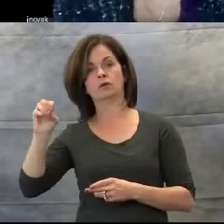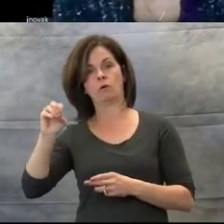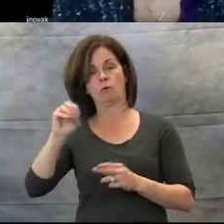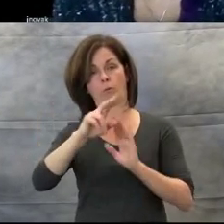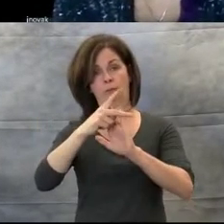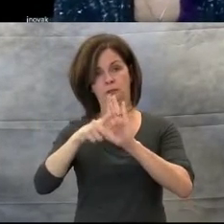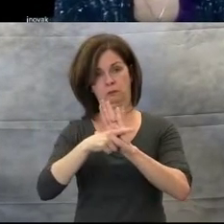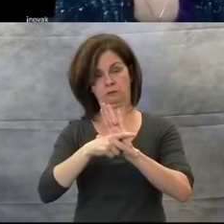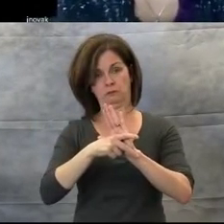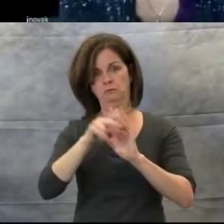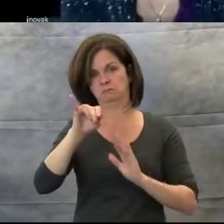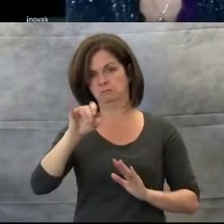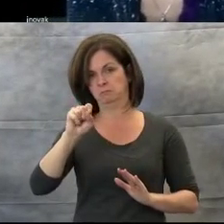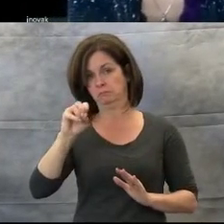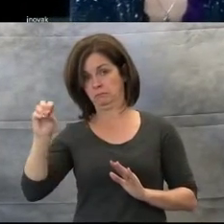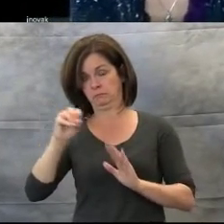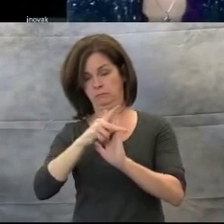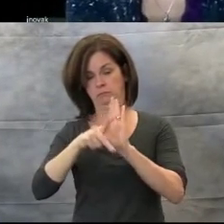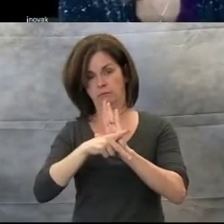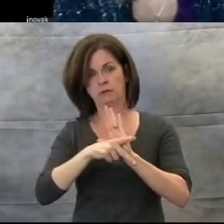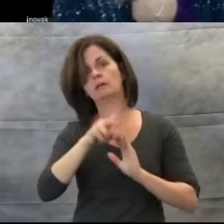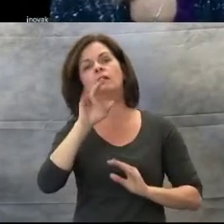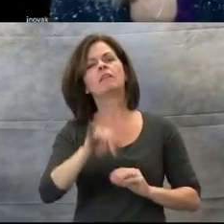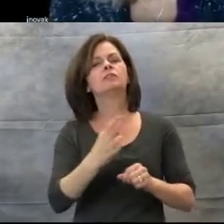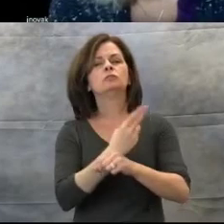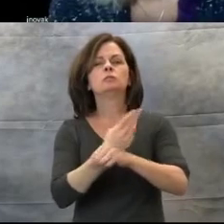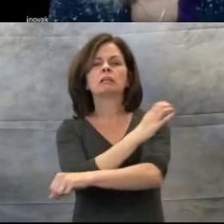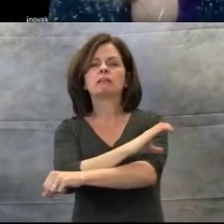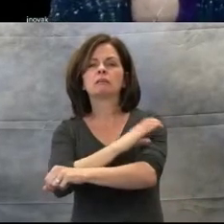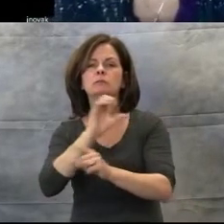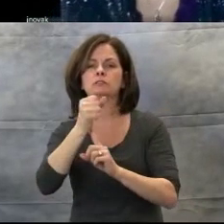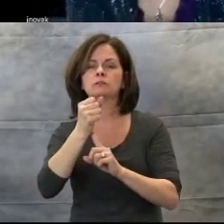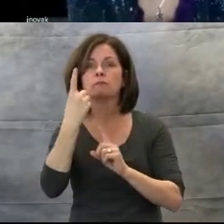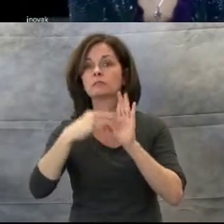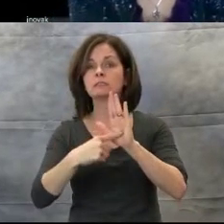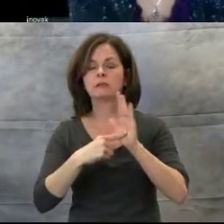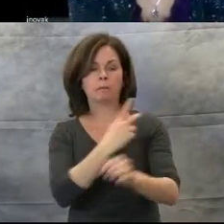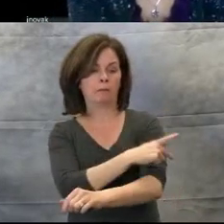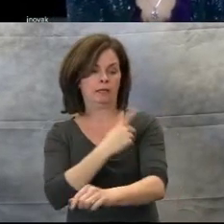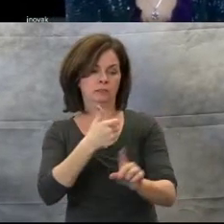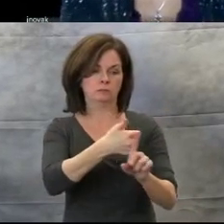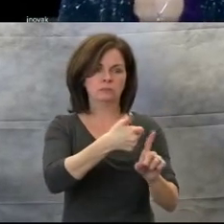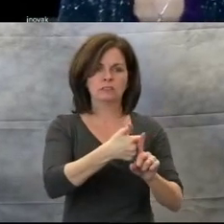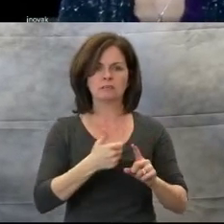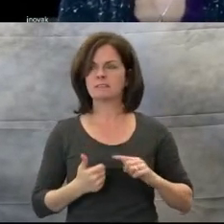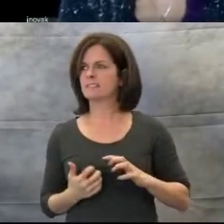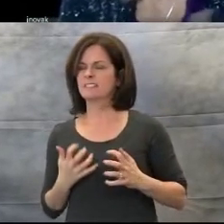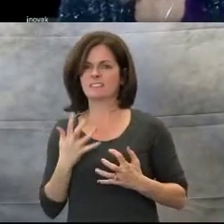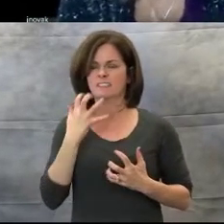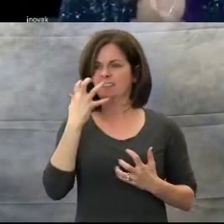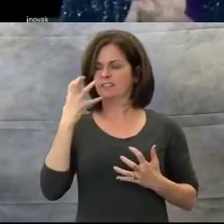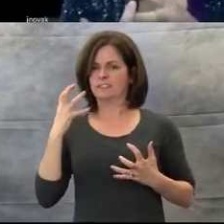settings, where a patient is agitated or anxious. A music therapist will play a song to match